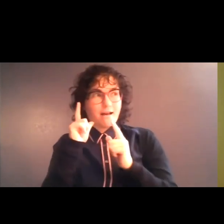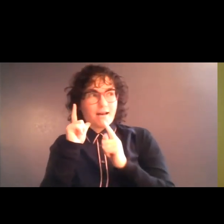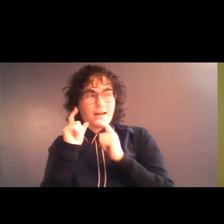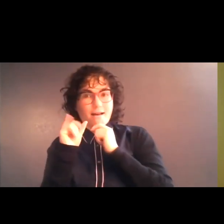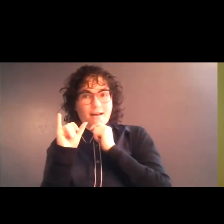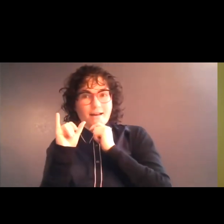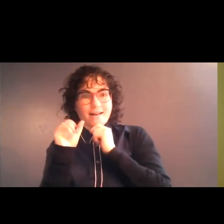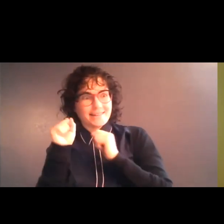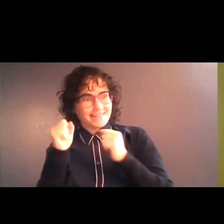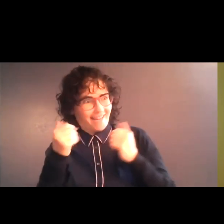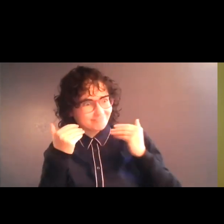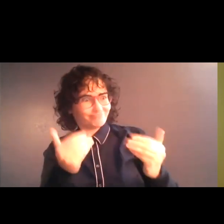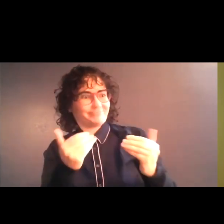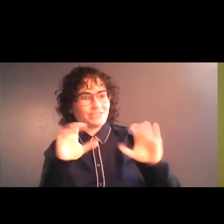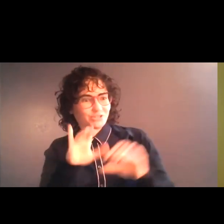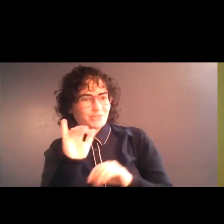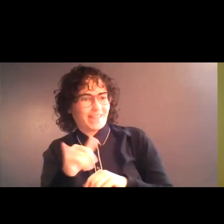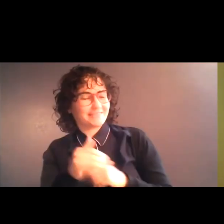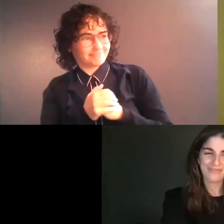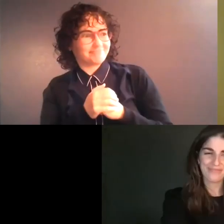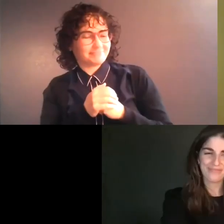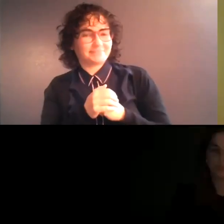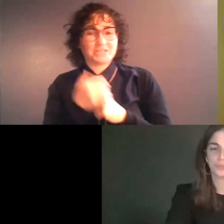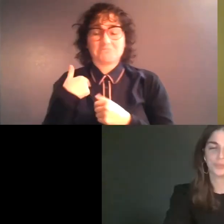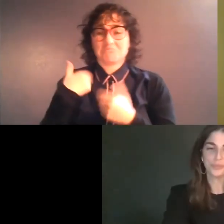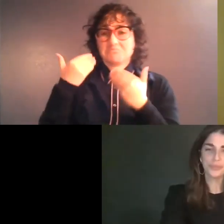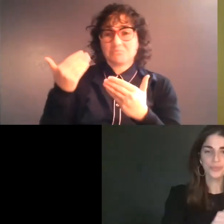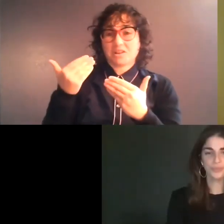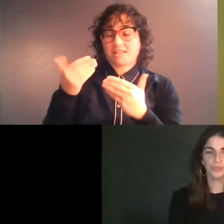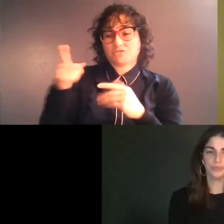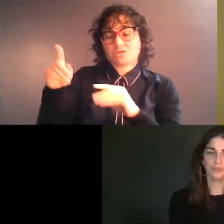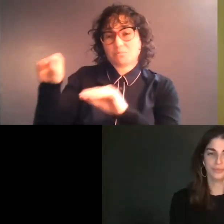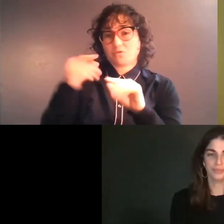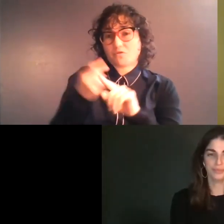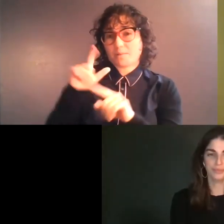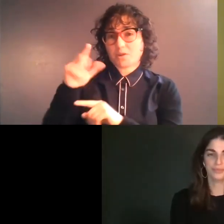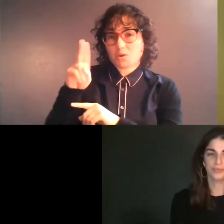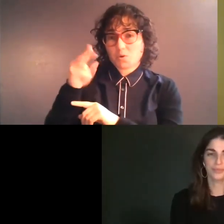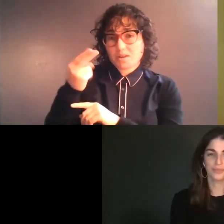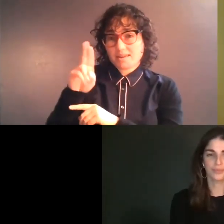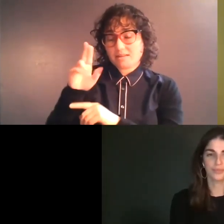do it! I’m in!" So I got her out of Louhi. And she lived here while we were doing the